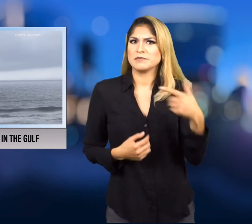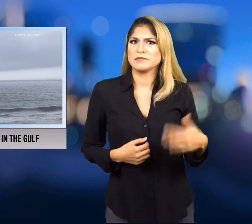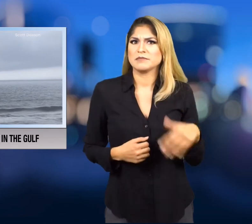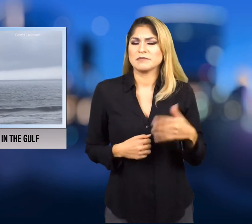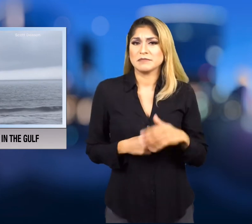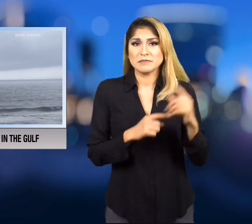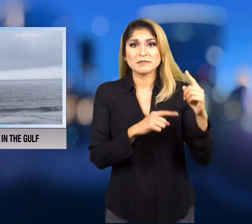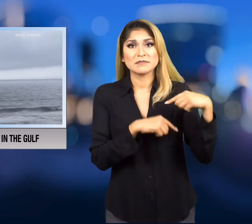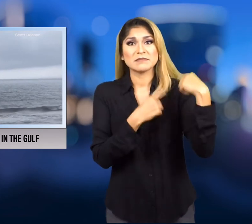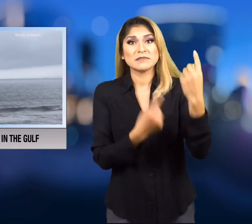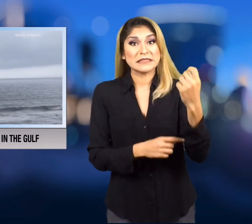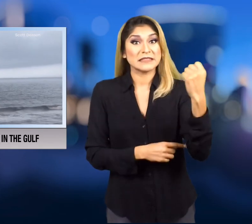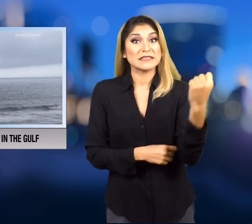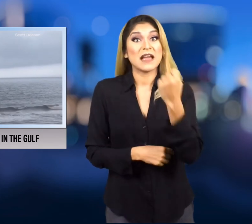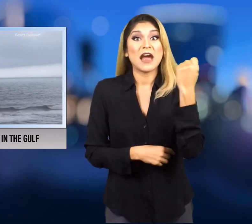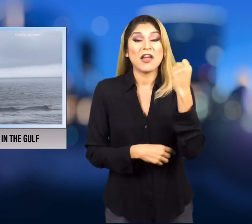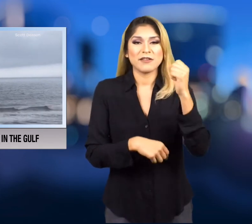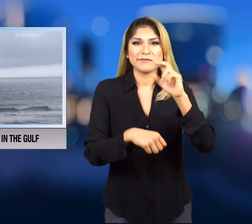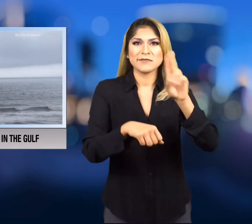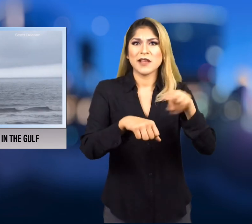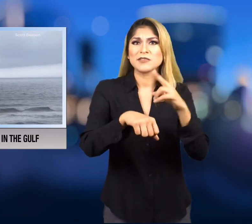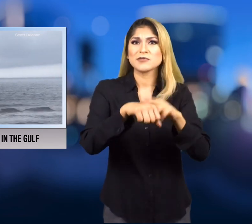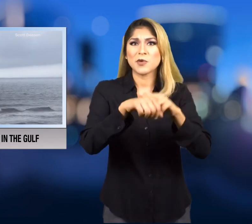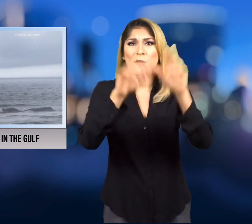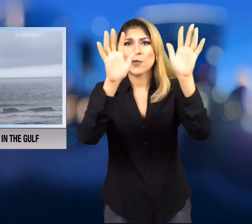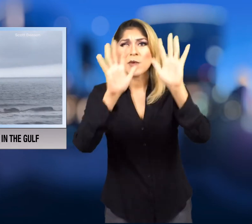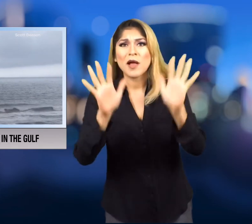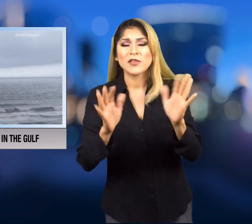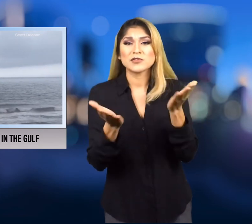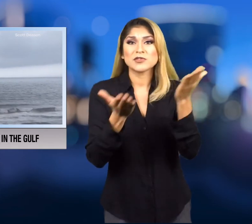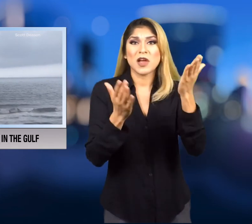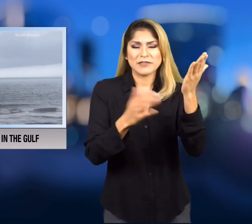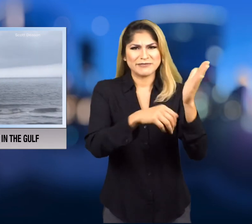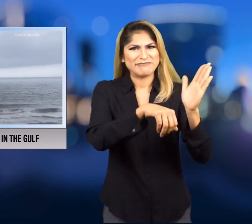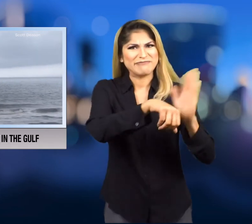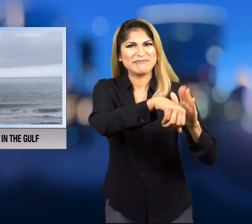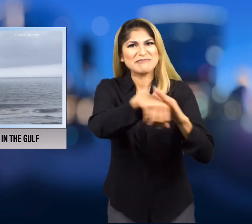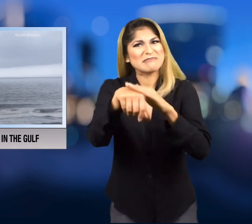coast. Saturday the National Weather Service